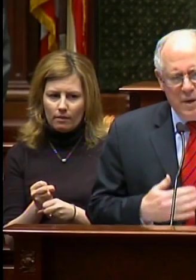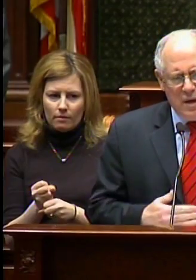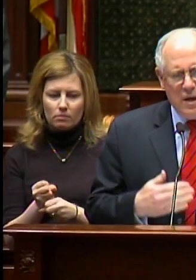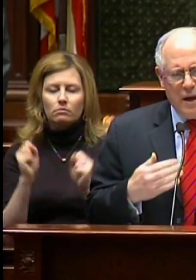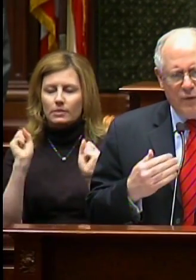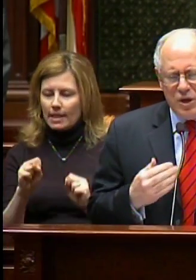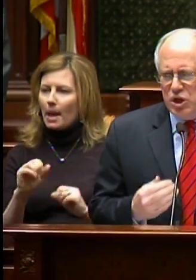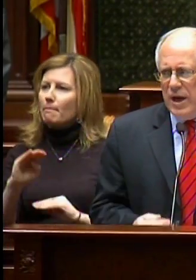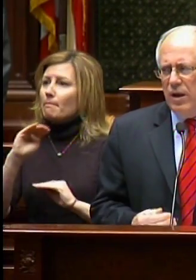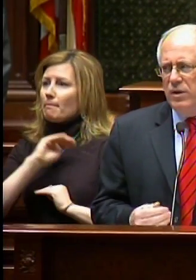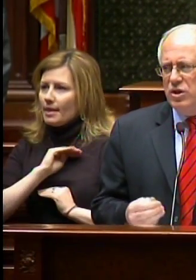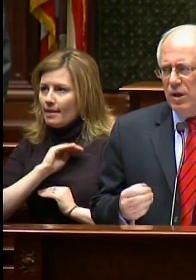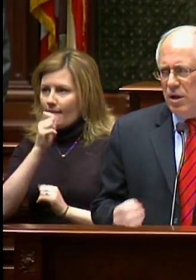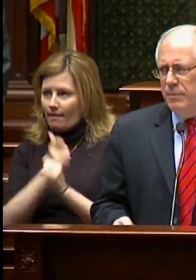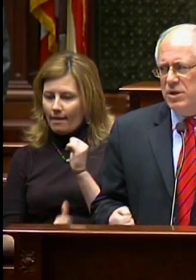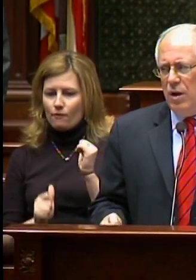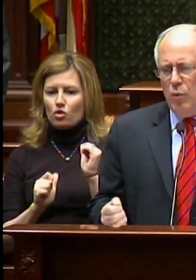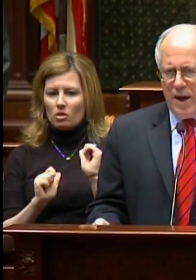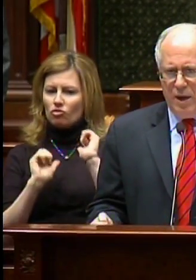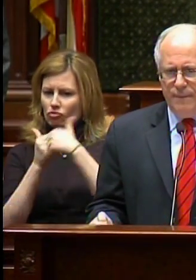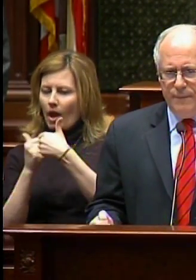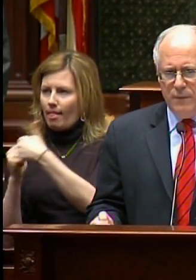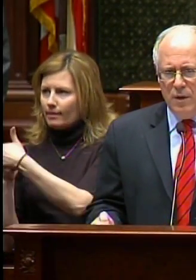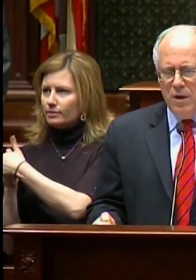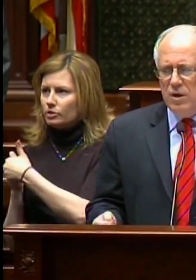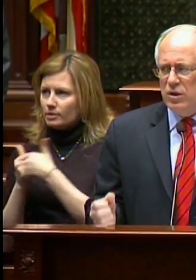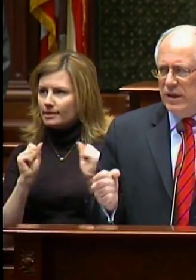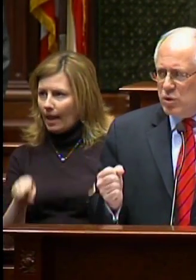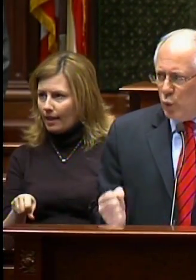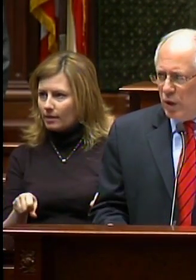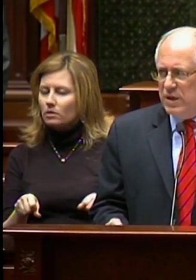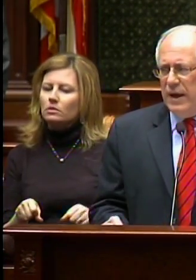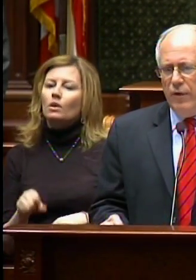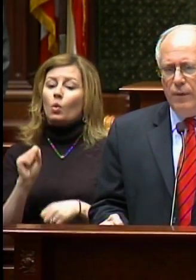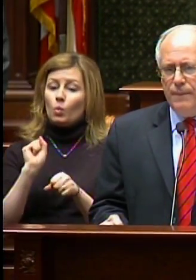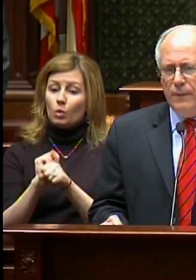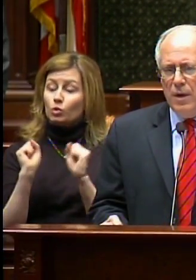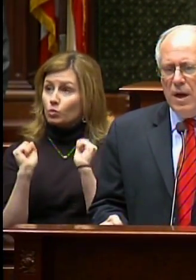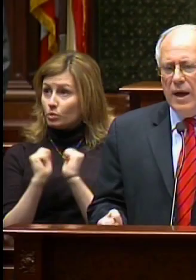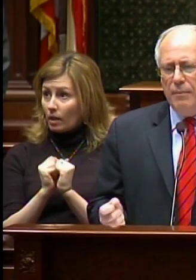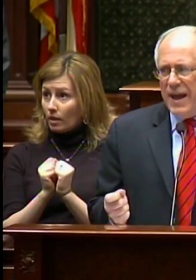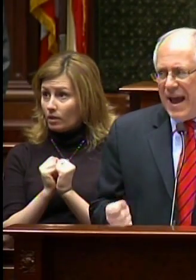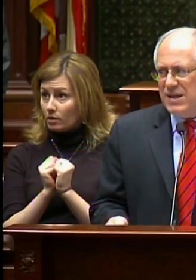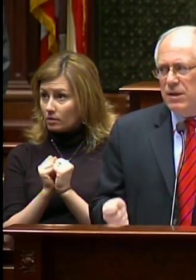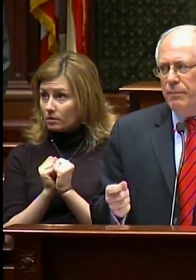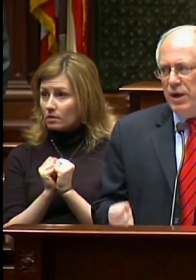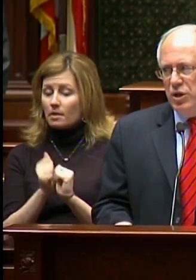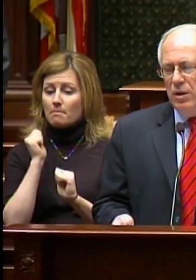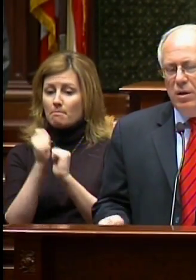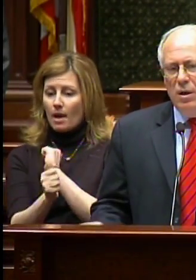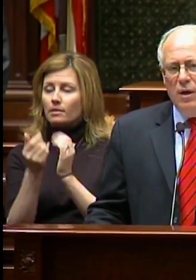meet every challenge that comes our way. So let’s work together and pass a budget